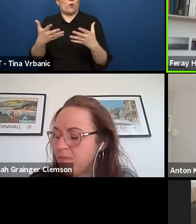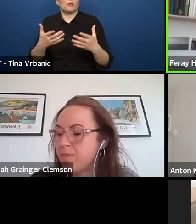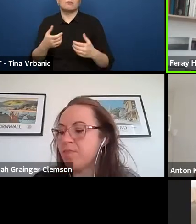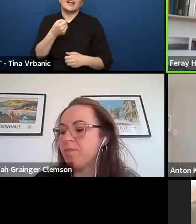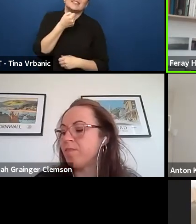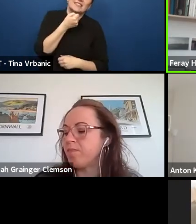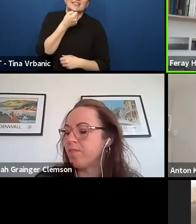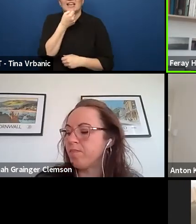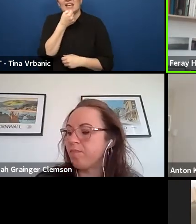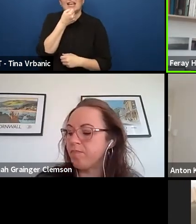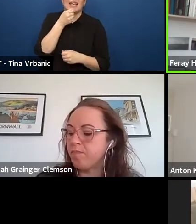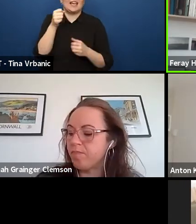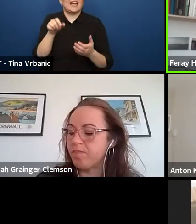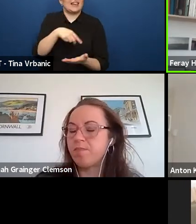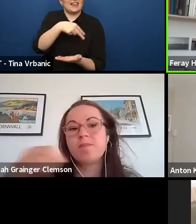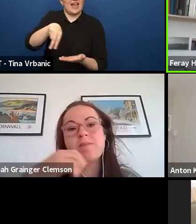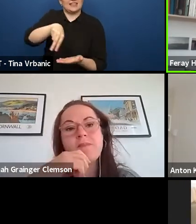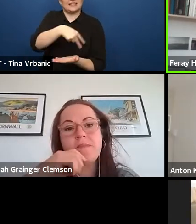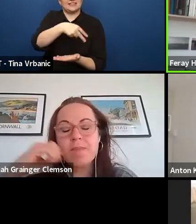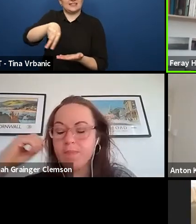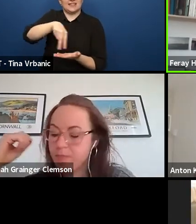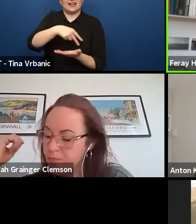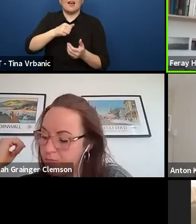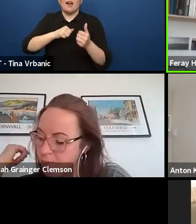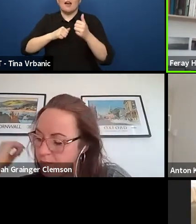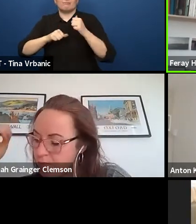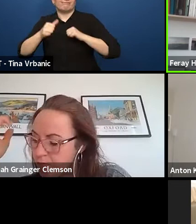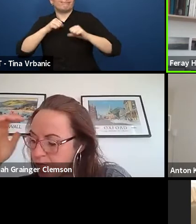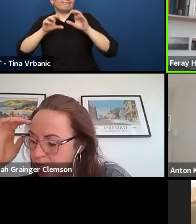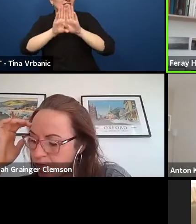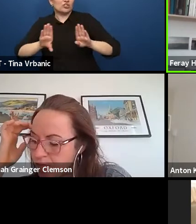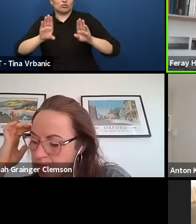and theatre elements. Laura, are you here?